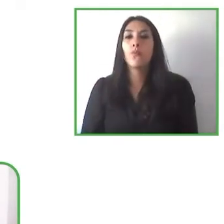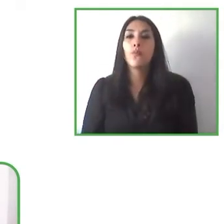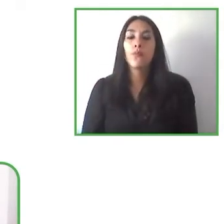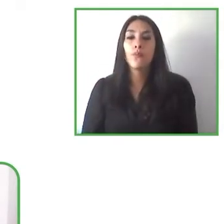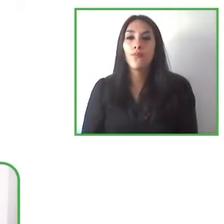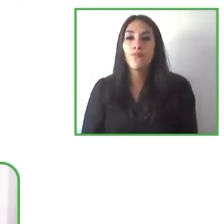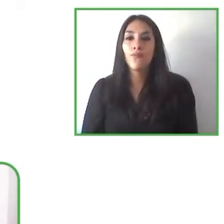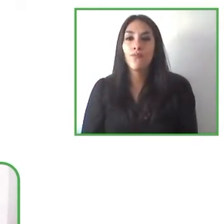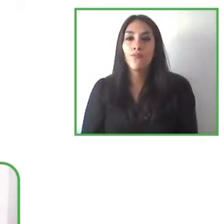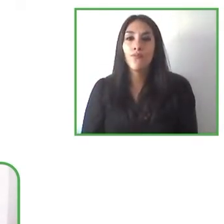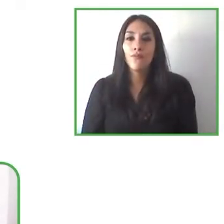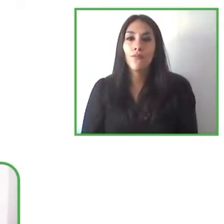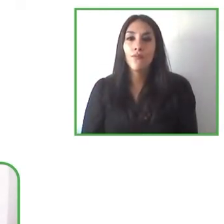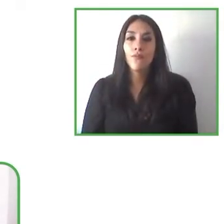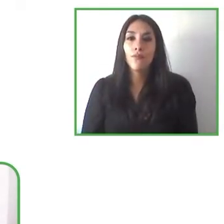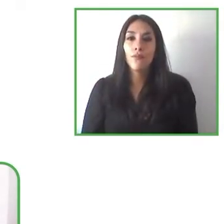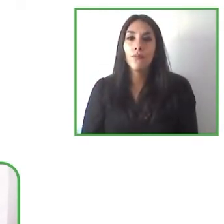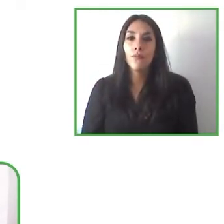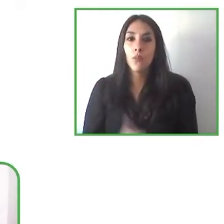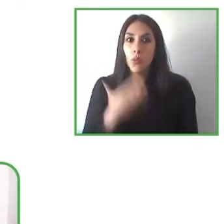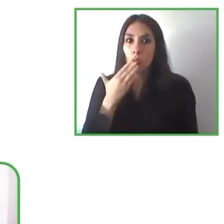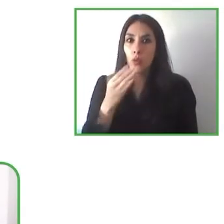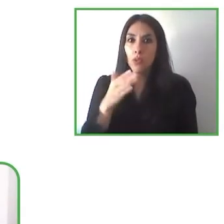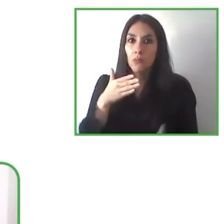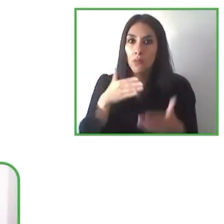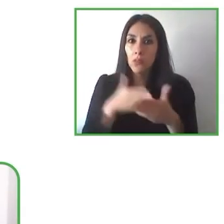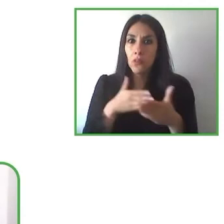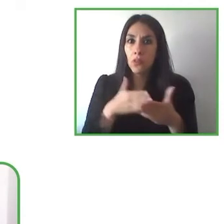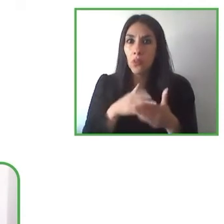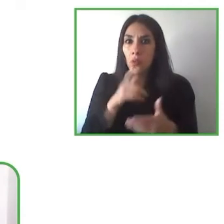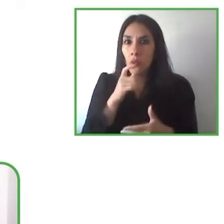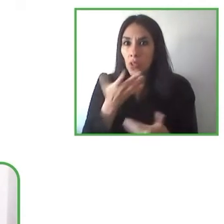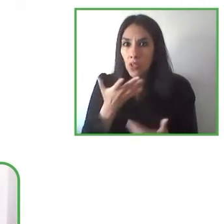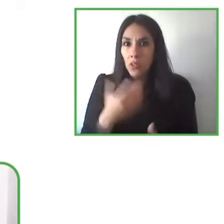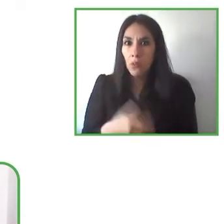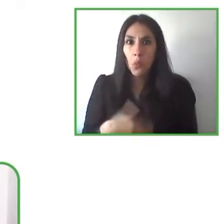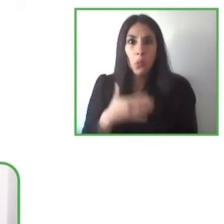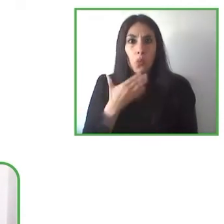of time that we have I think you have summarized everything well. We are going